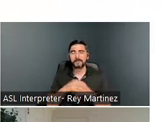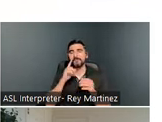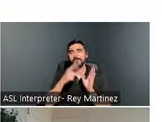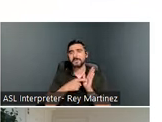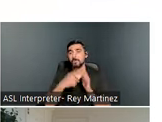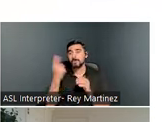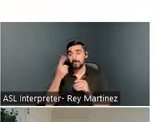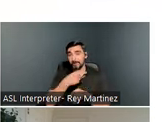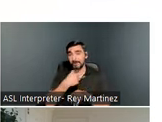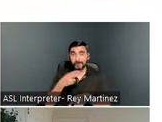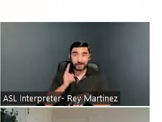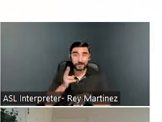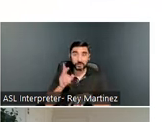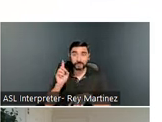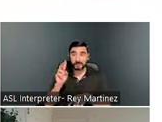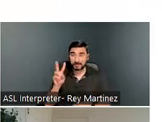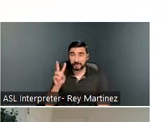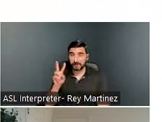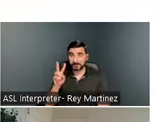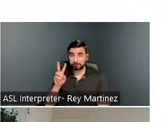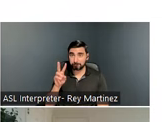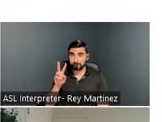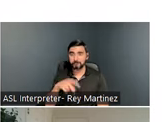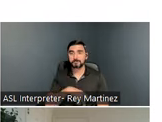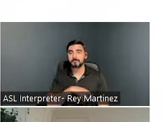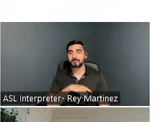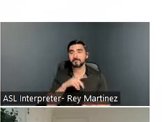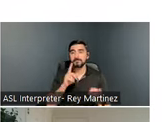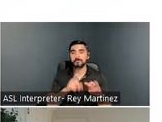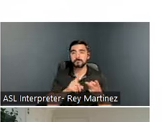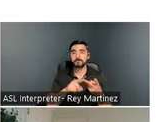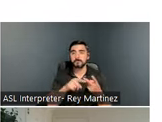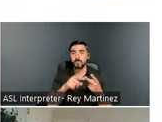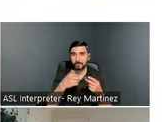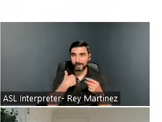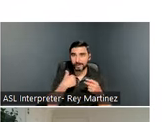domestic violence; maybe somebody had legal system involvement - we know that a lot of our folks can